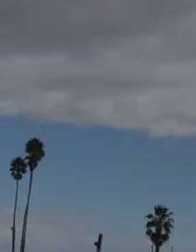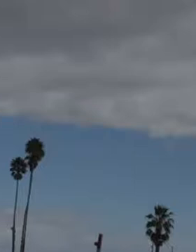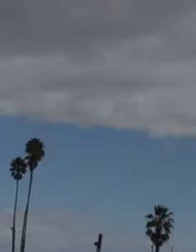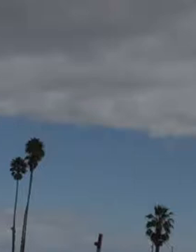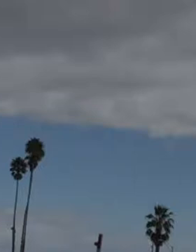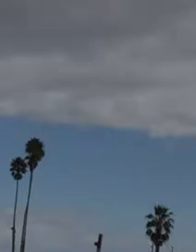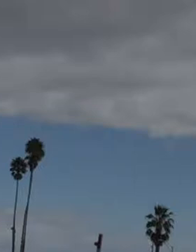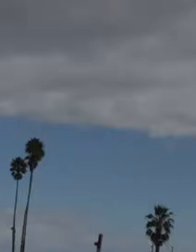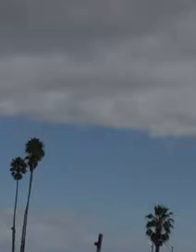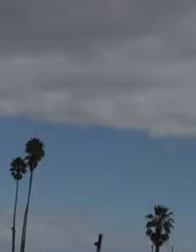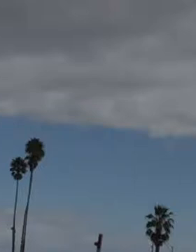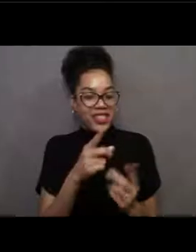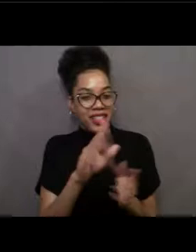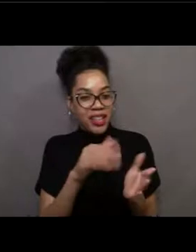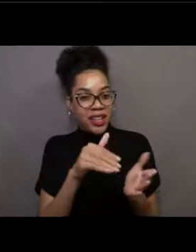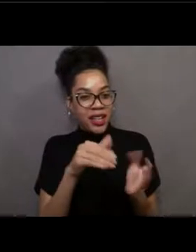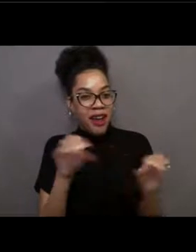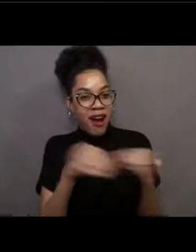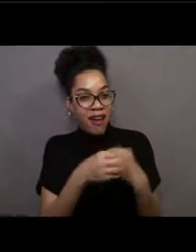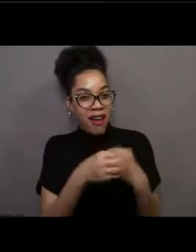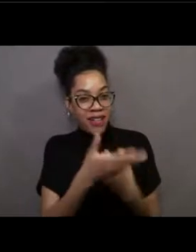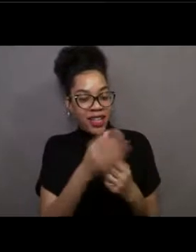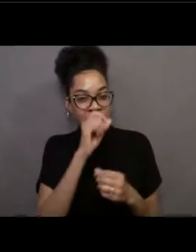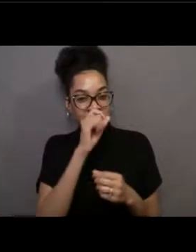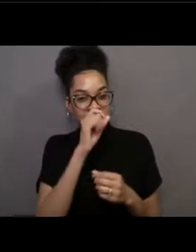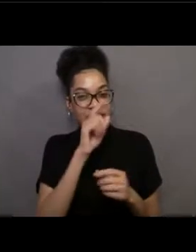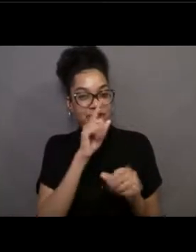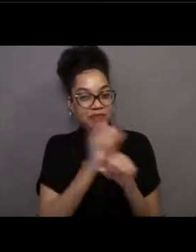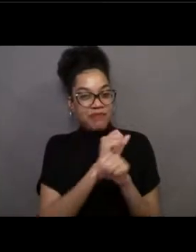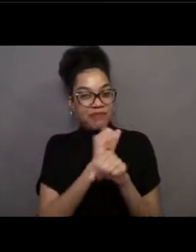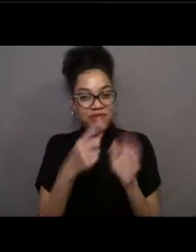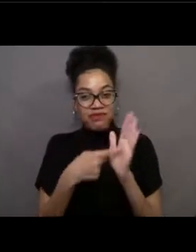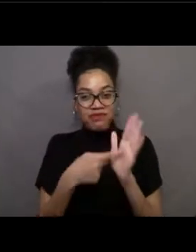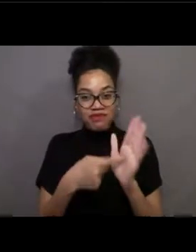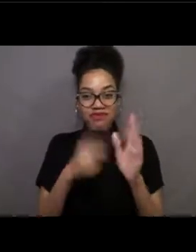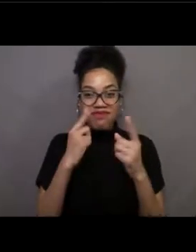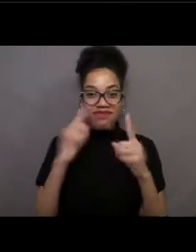I think you've successfully sold your location.